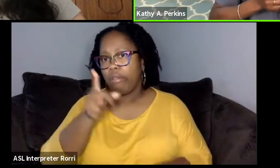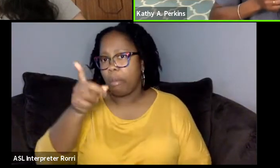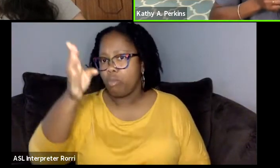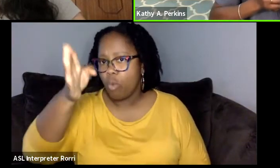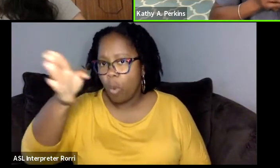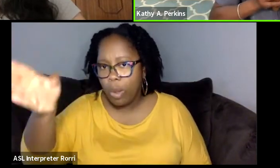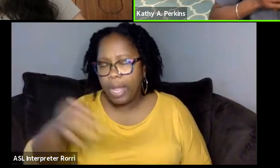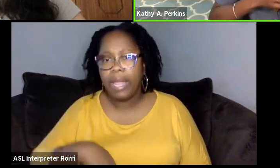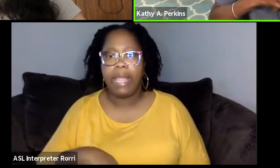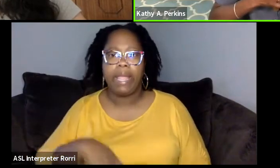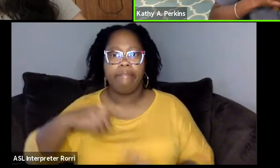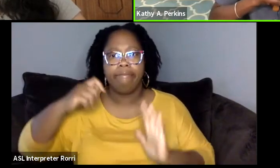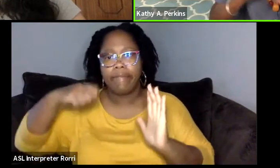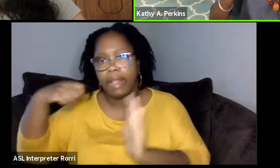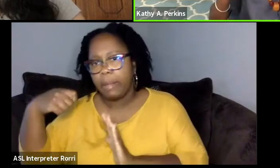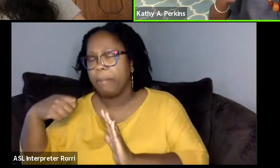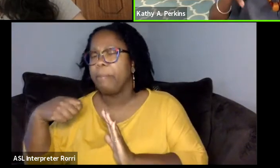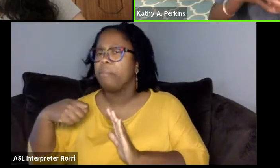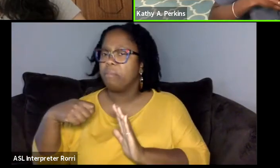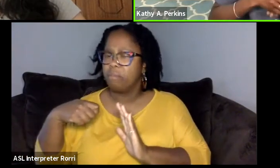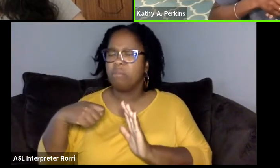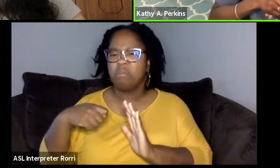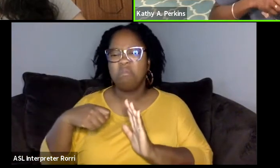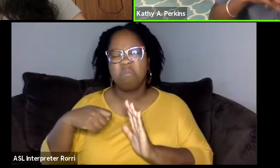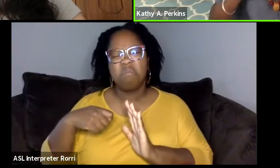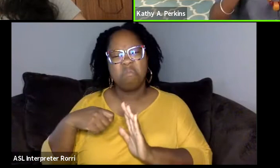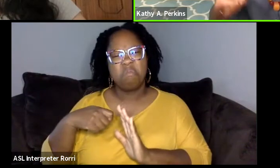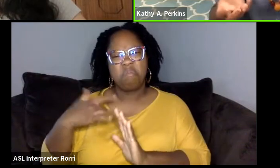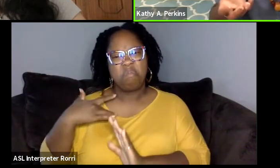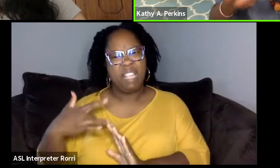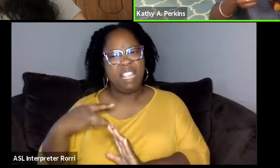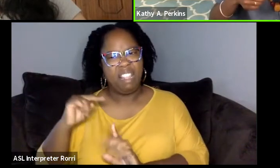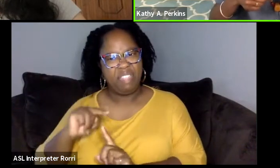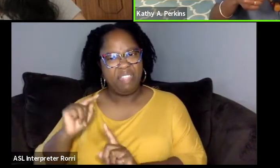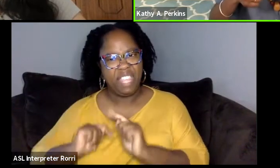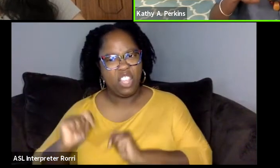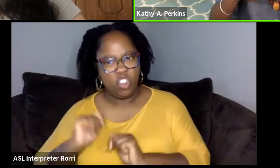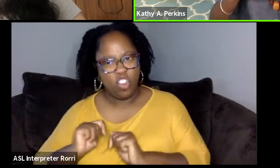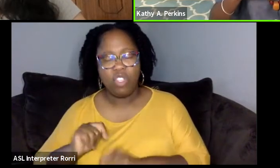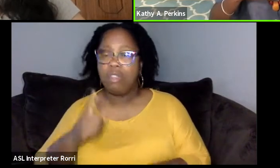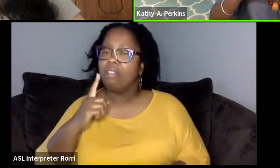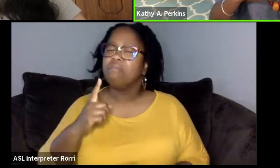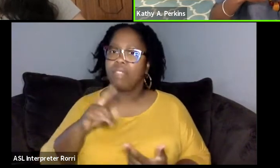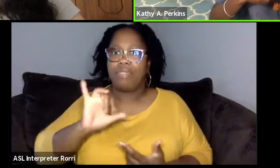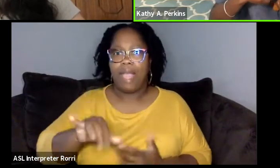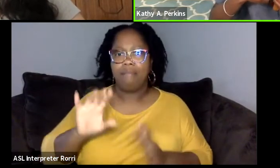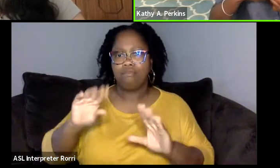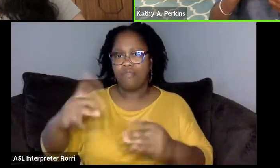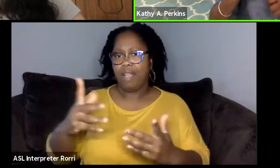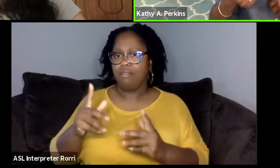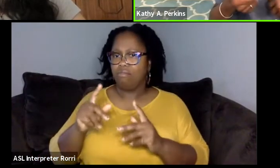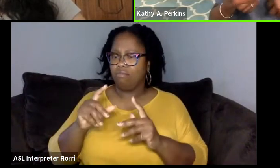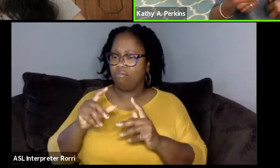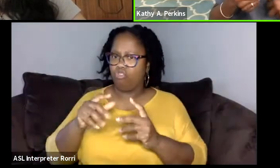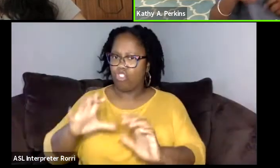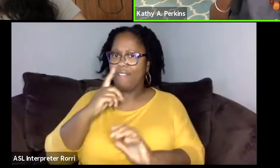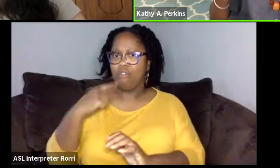in film and stuff like that, mainly theater. So it's a way for us to network. It's a way for people to encourage other people,